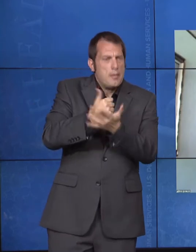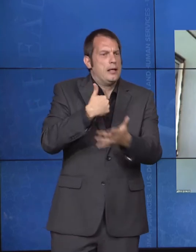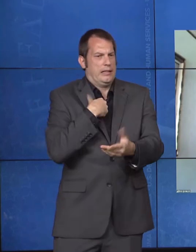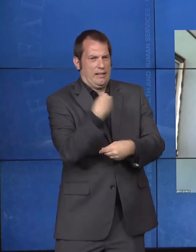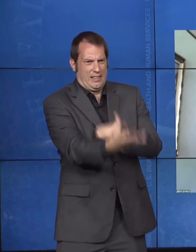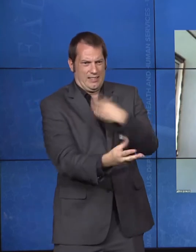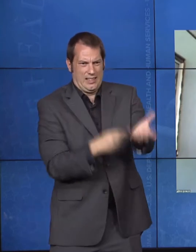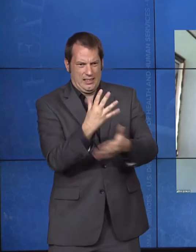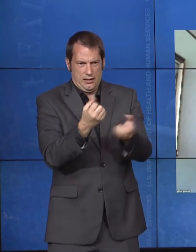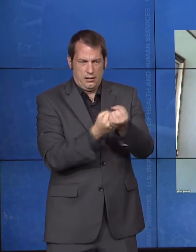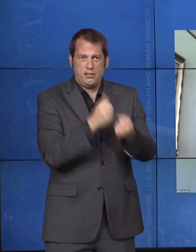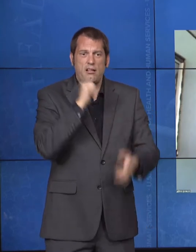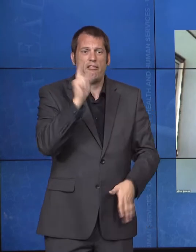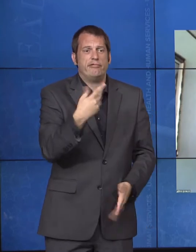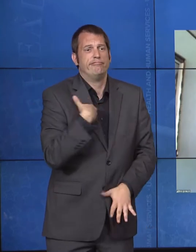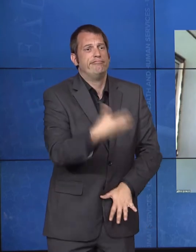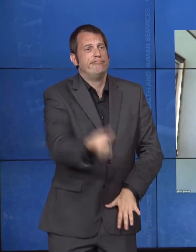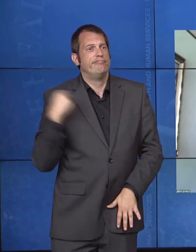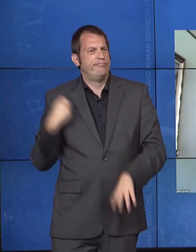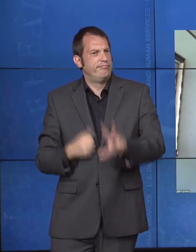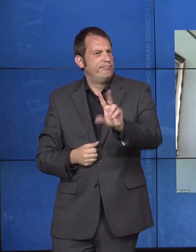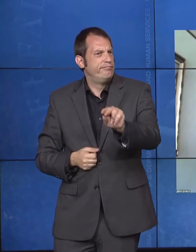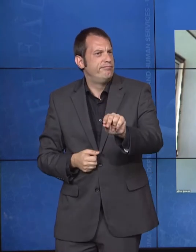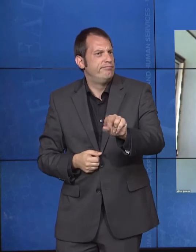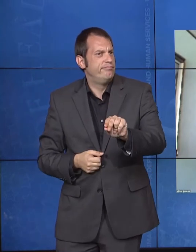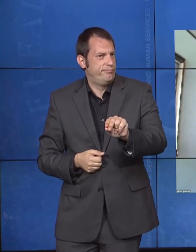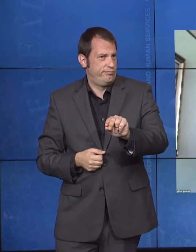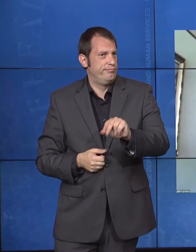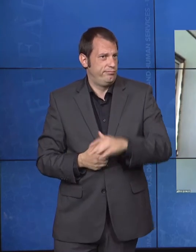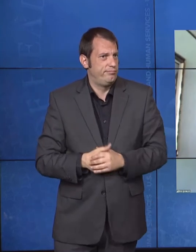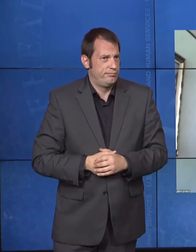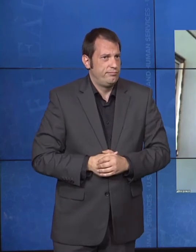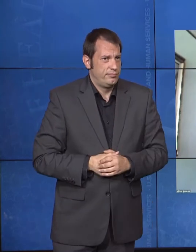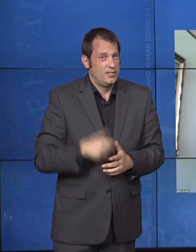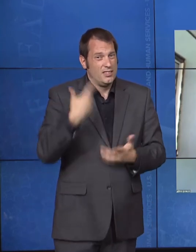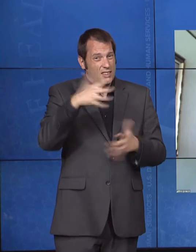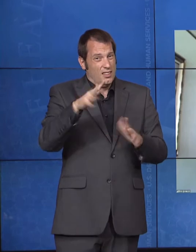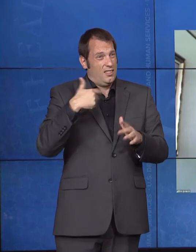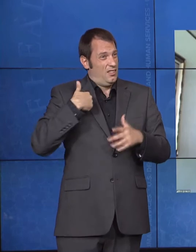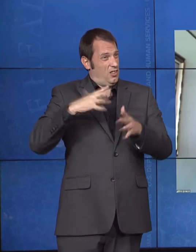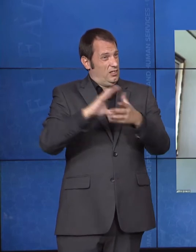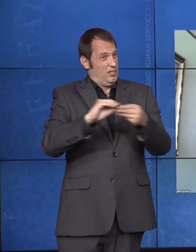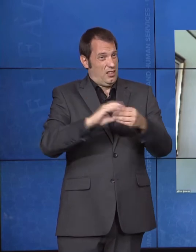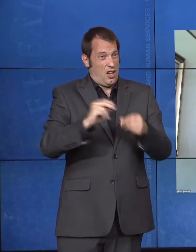today, and as you said about 33 percent having disabilities, will have a loving forever home